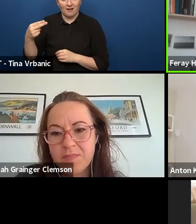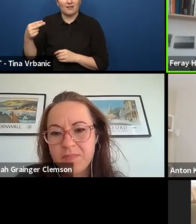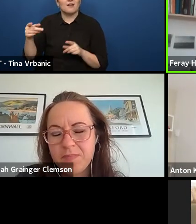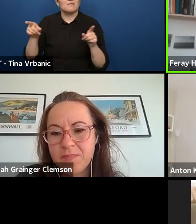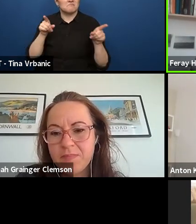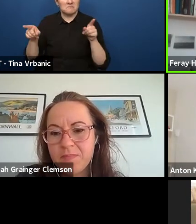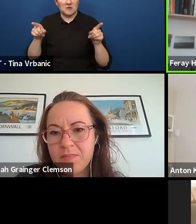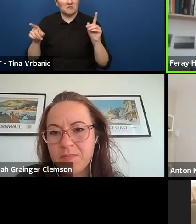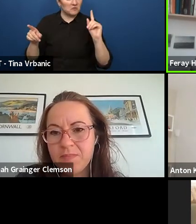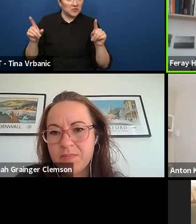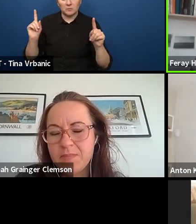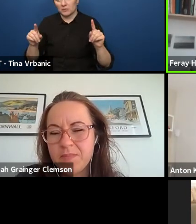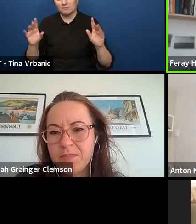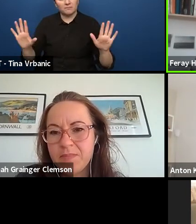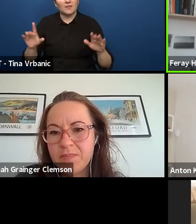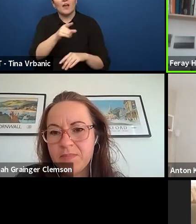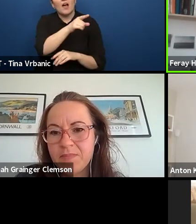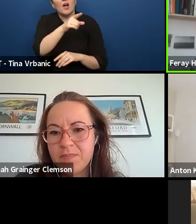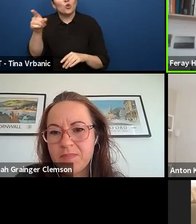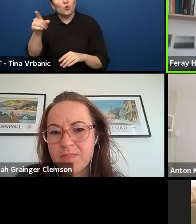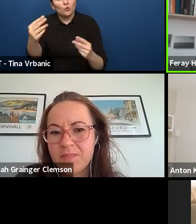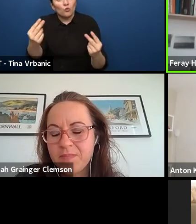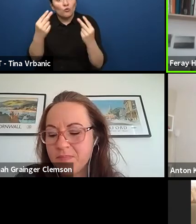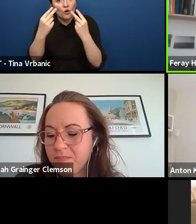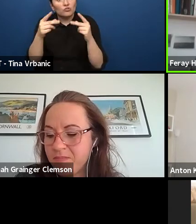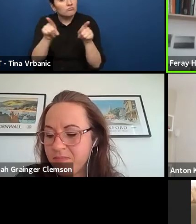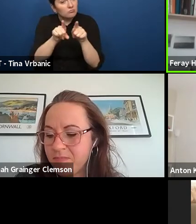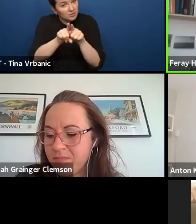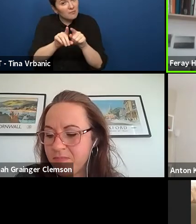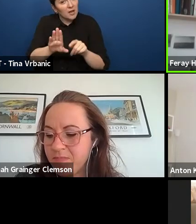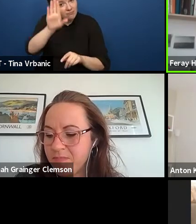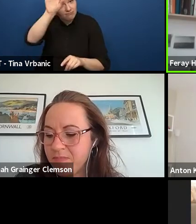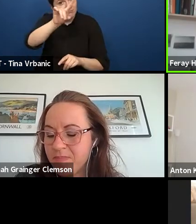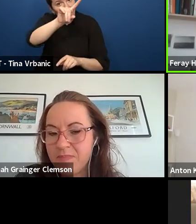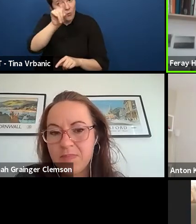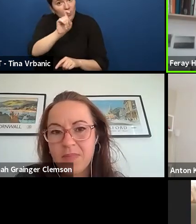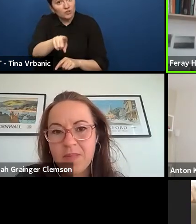that they are allowed to ask questions if they want.